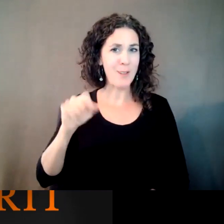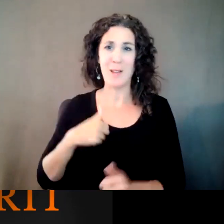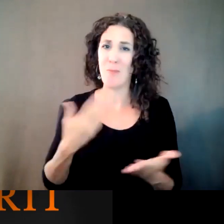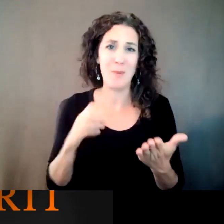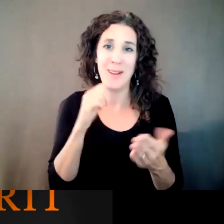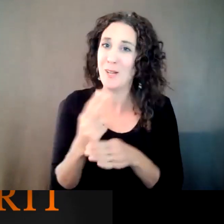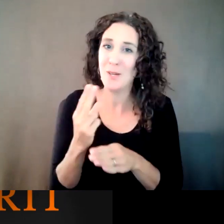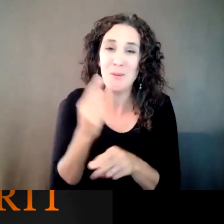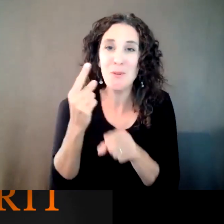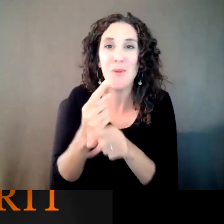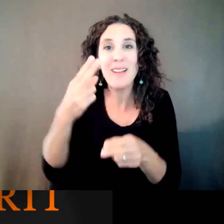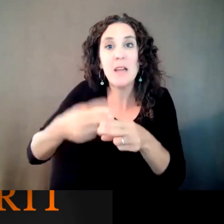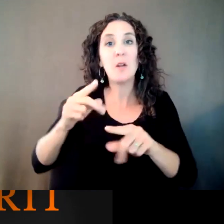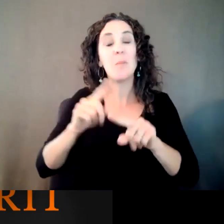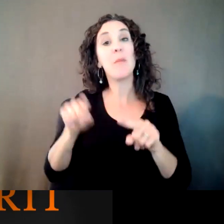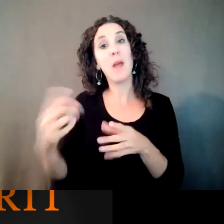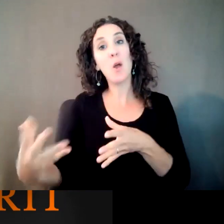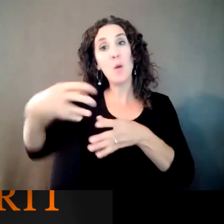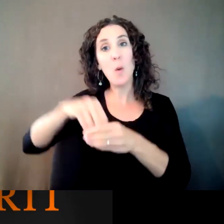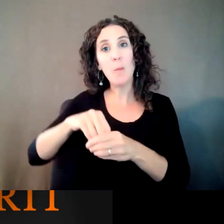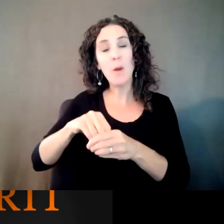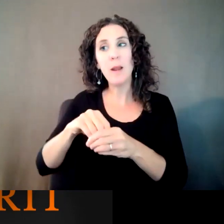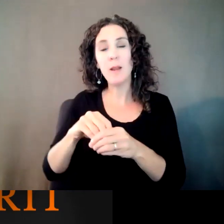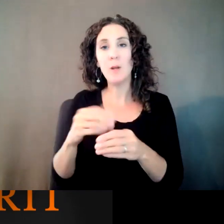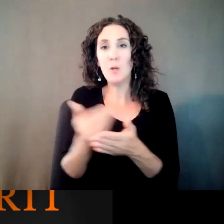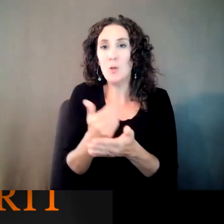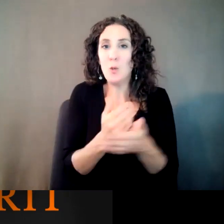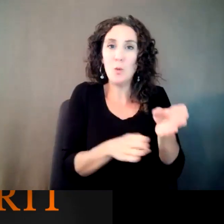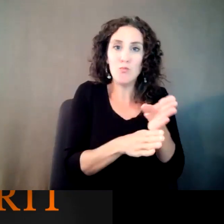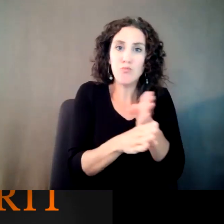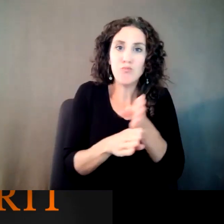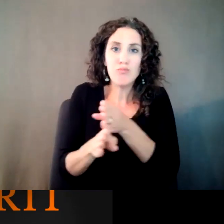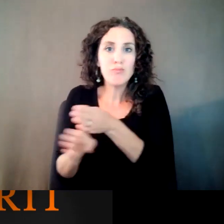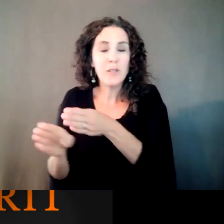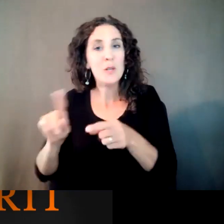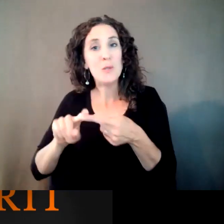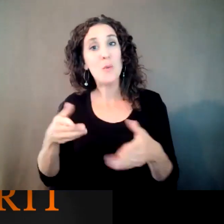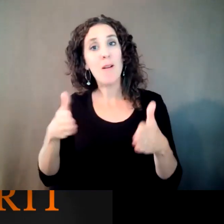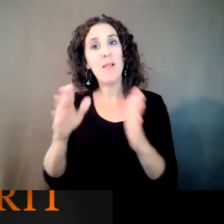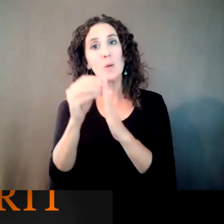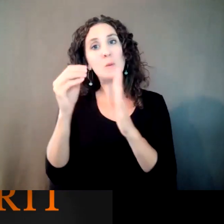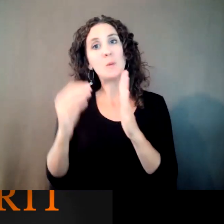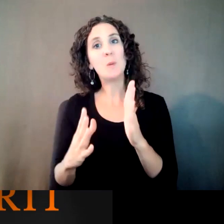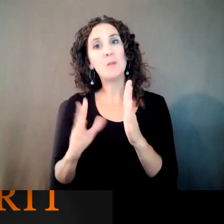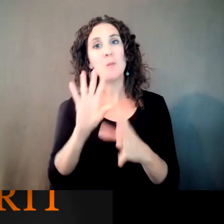they are incorporating these kind of minors to allow students to pursue like I did with